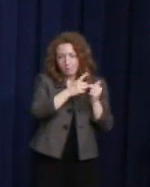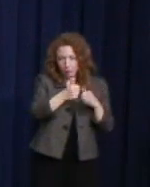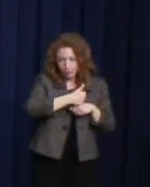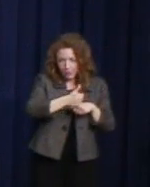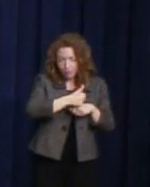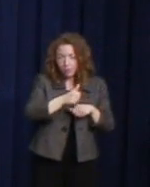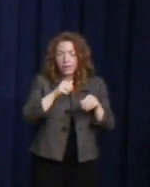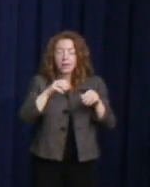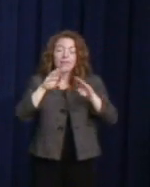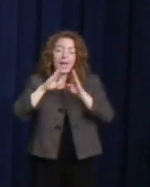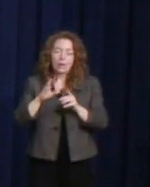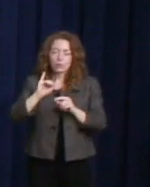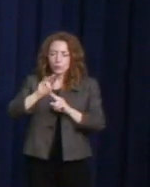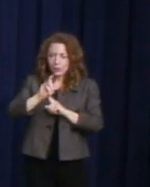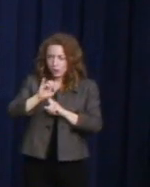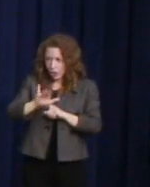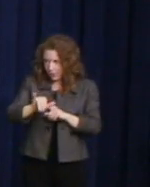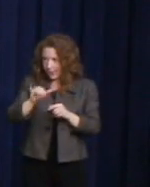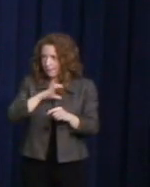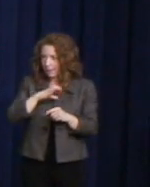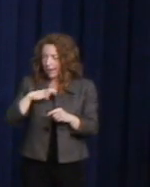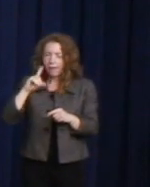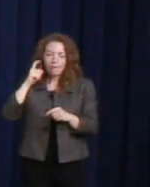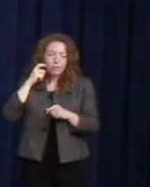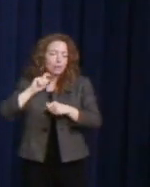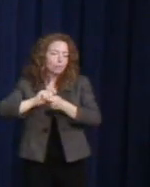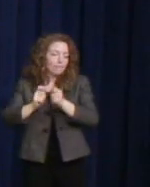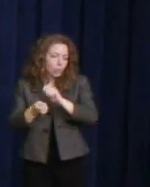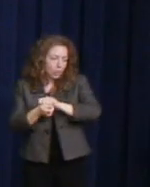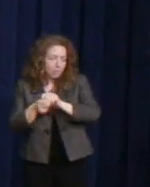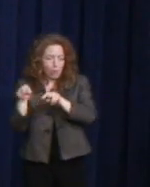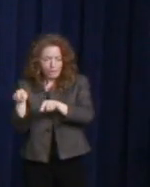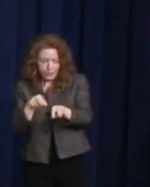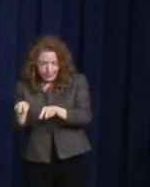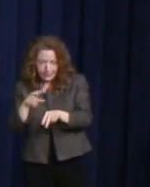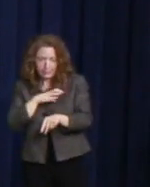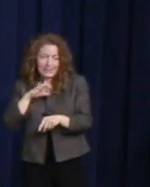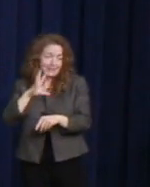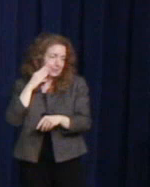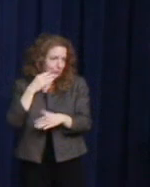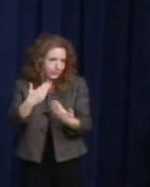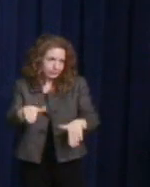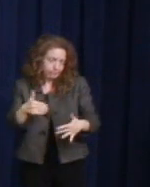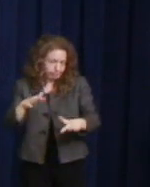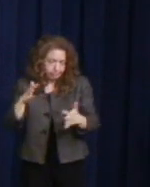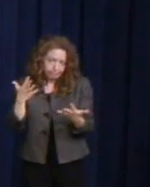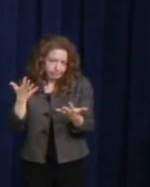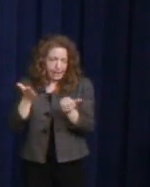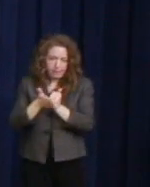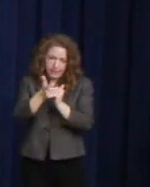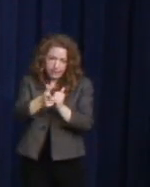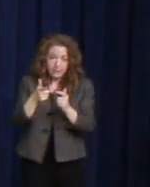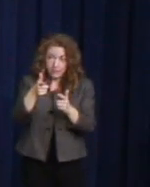and Government Reform and Oversight Committee. Experience that has no doubt served him well managing one of the largest employers in the United States, and Mr. Stroman,